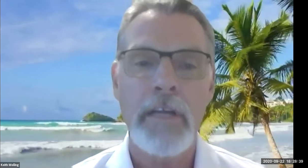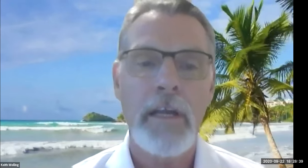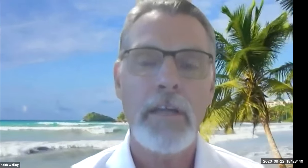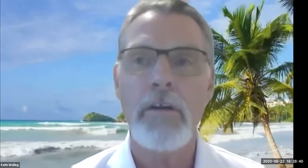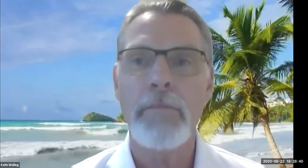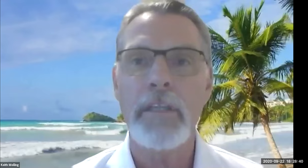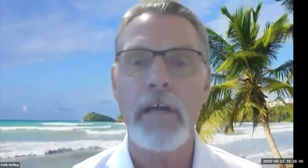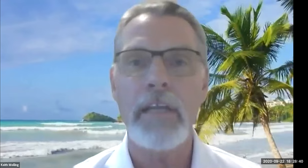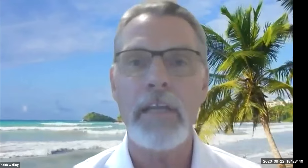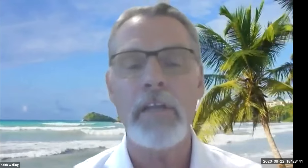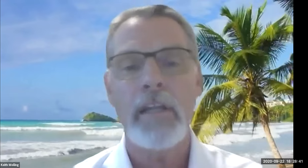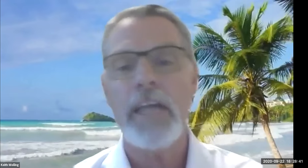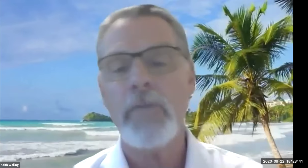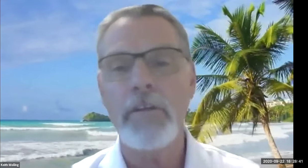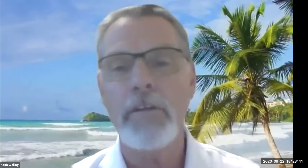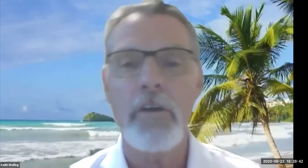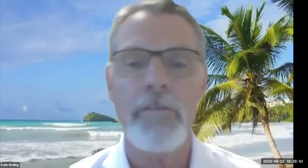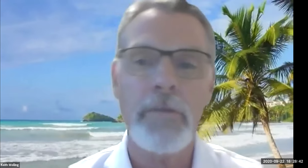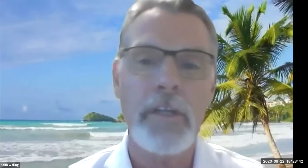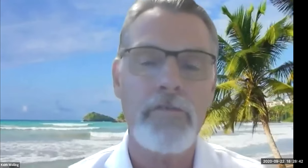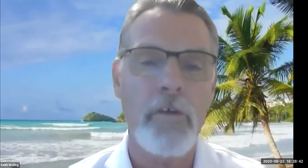Keith Wolling: When you, when you talk about tourism and rural development.